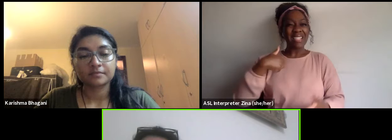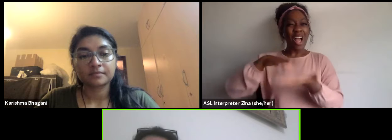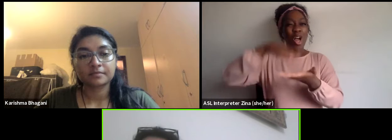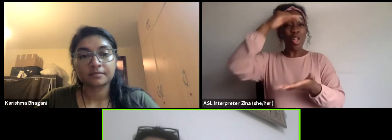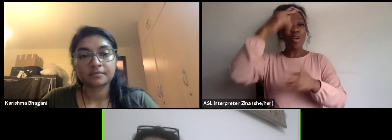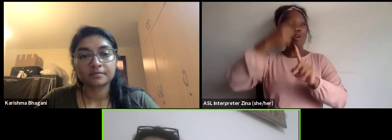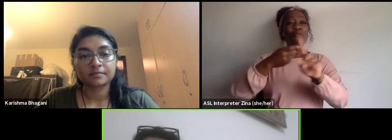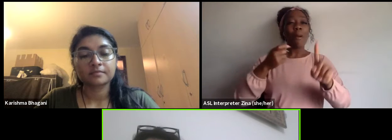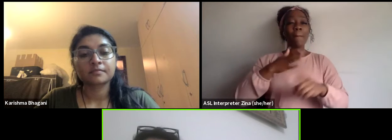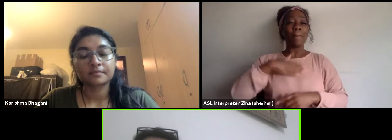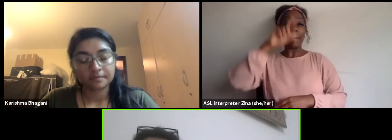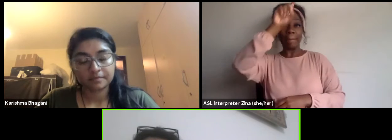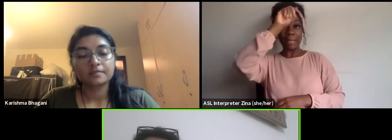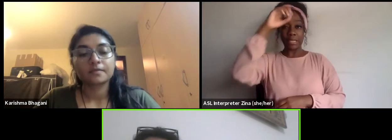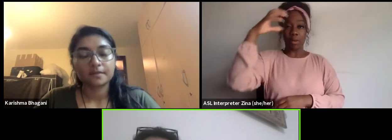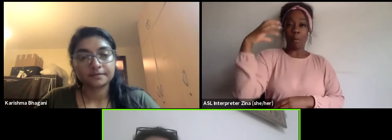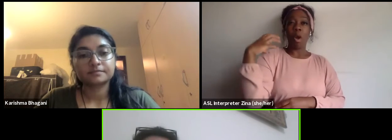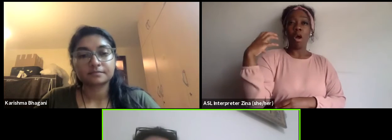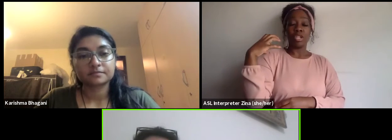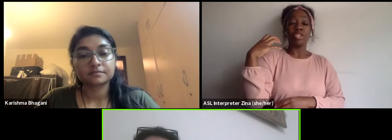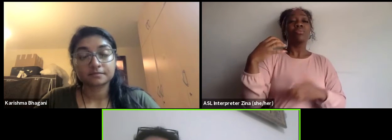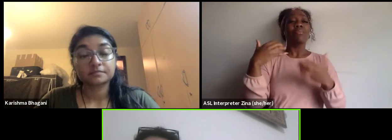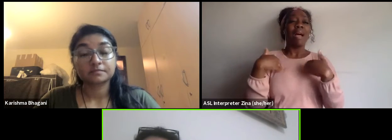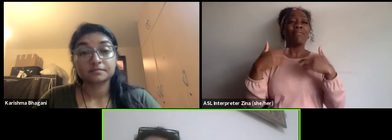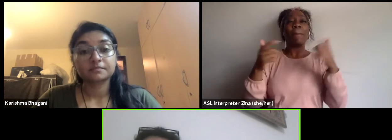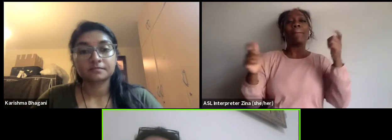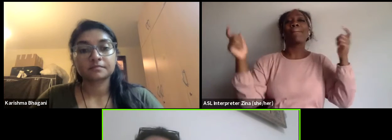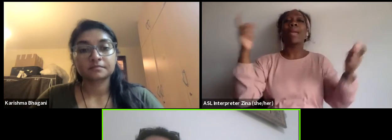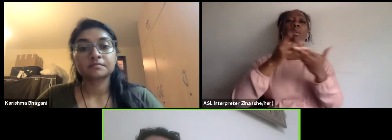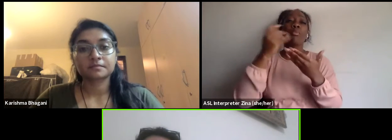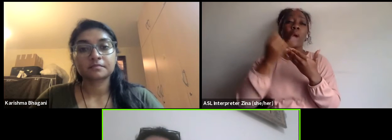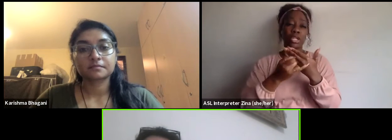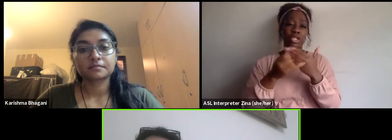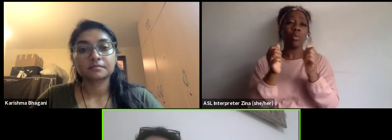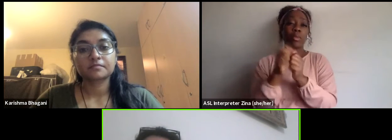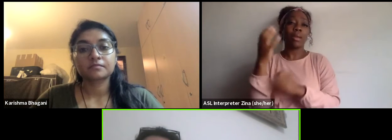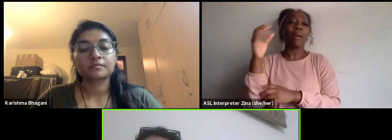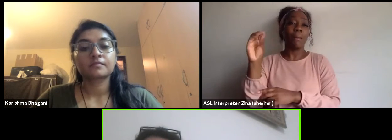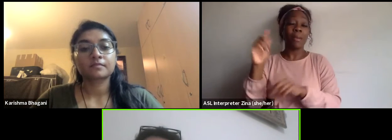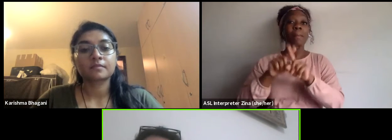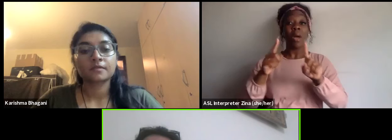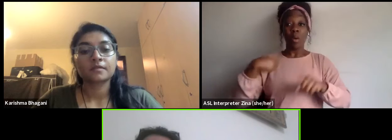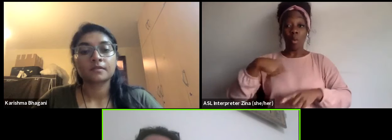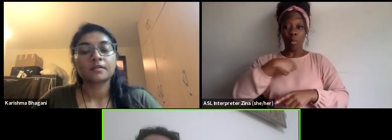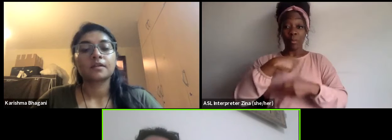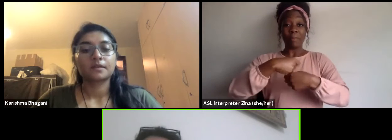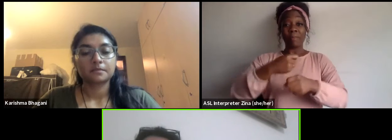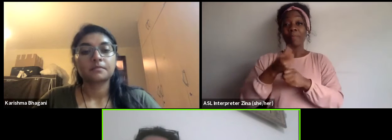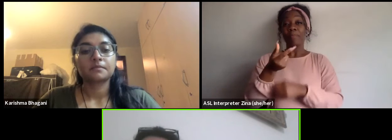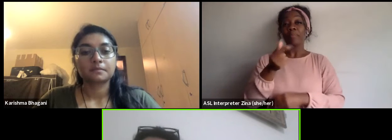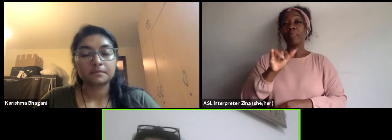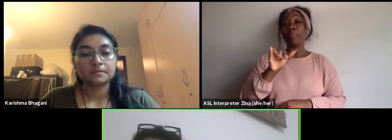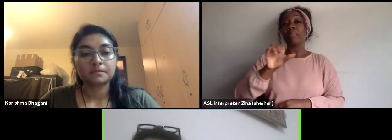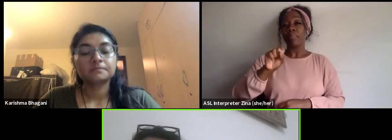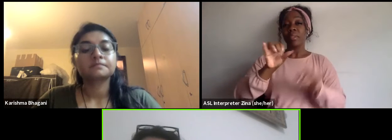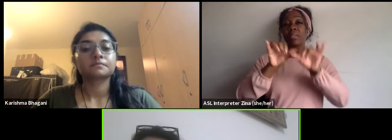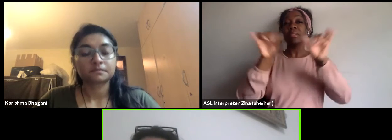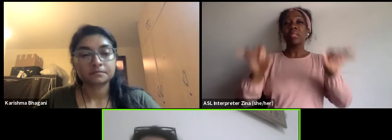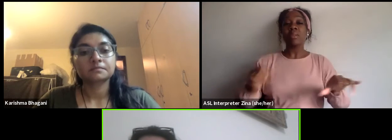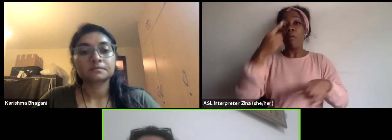corporation project, a huge one. It was creating the GIS system for all heritage sites in Egypt.